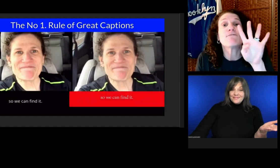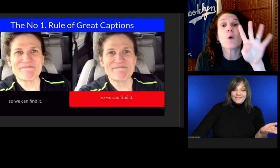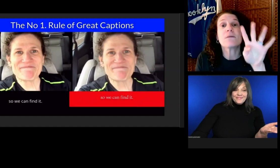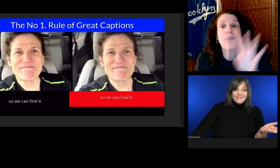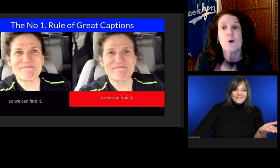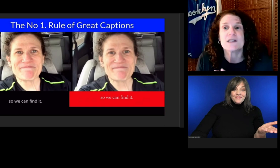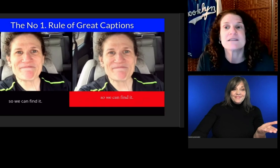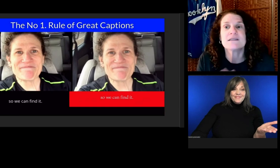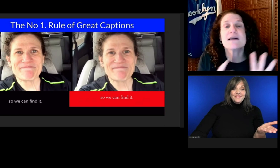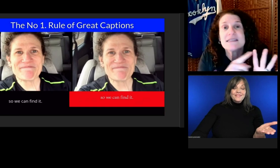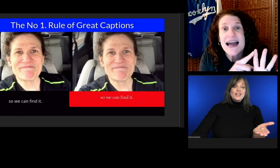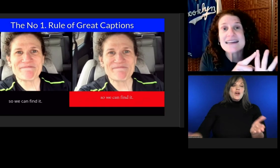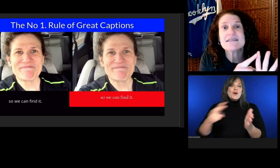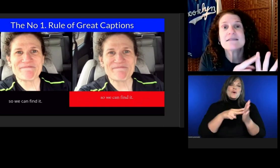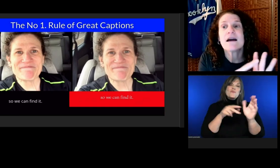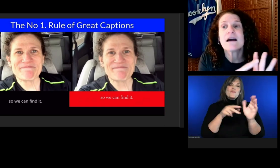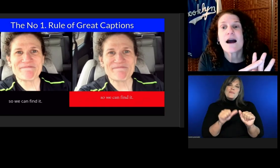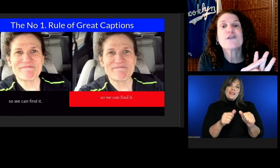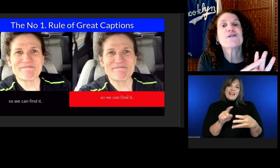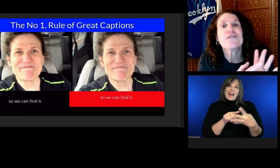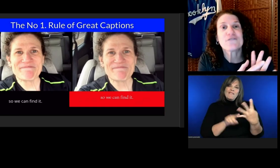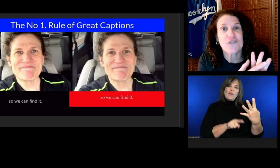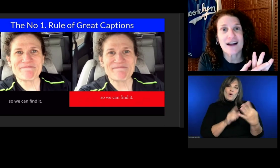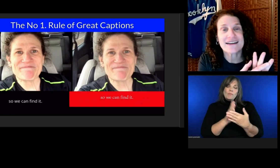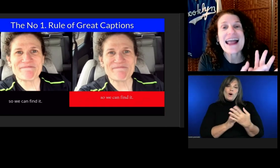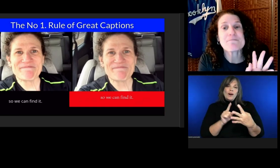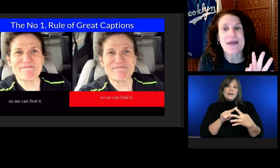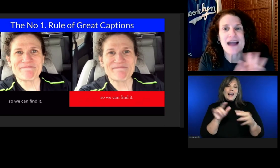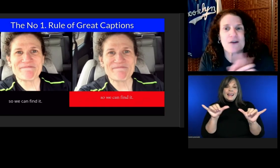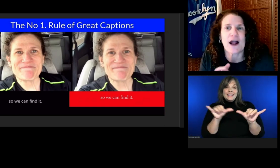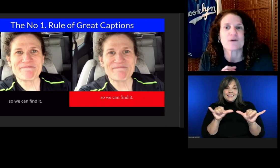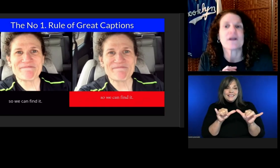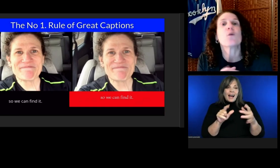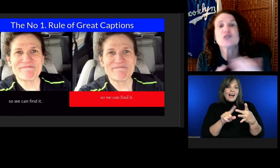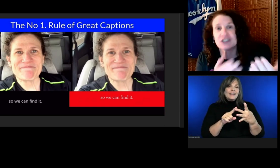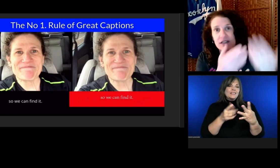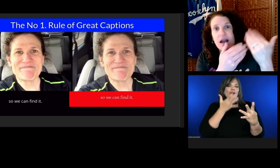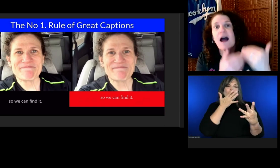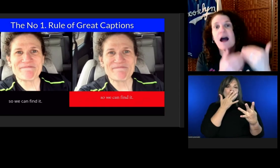So we can find it! Readability has four components.